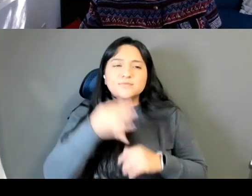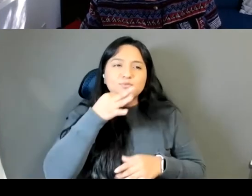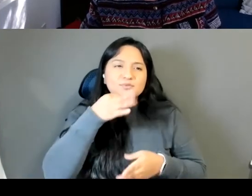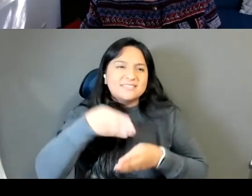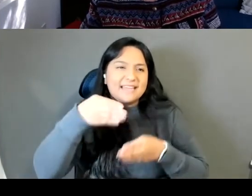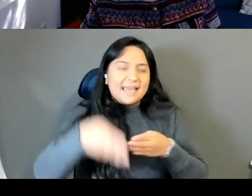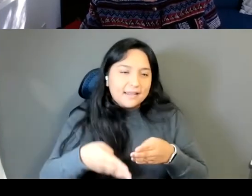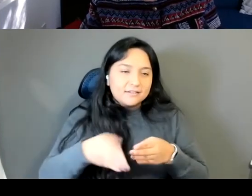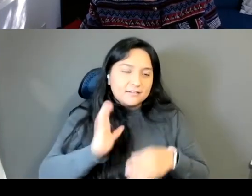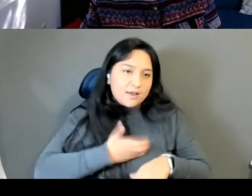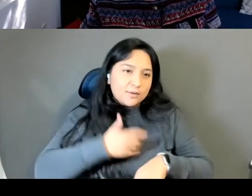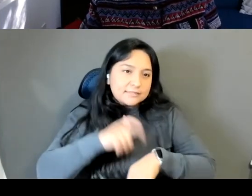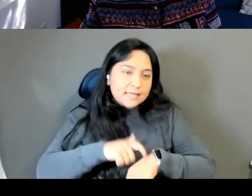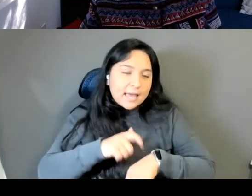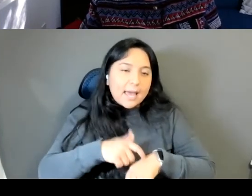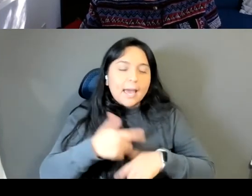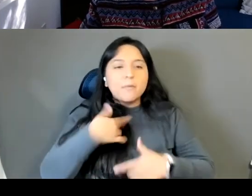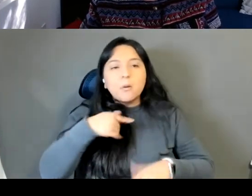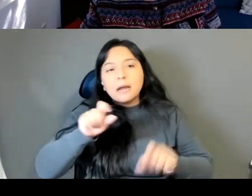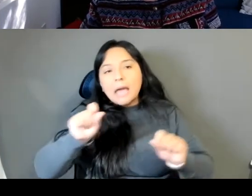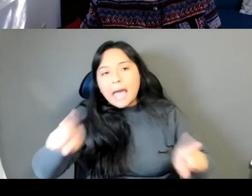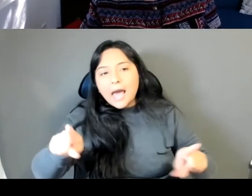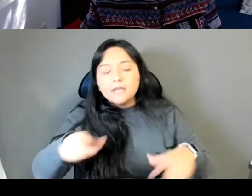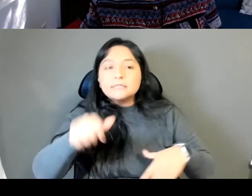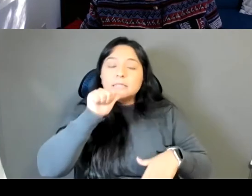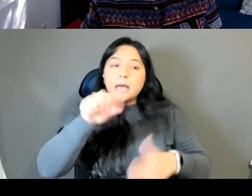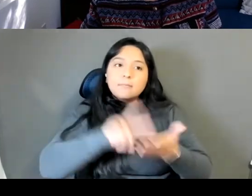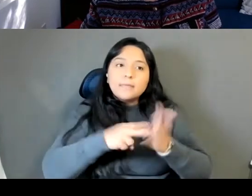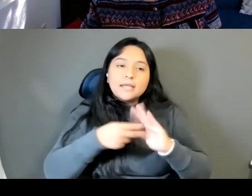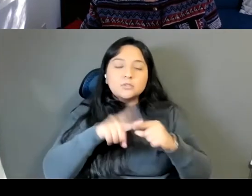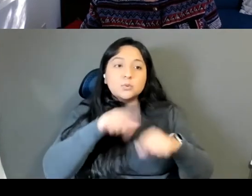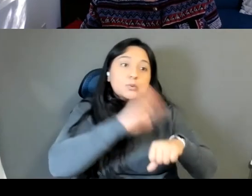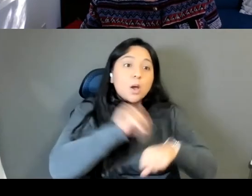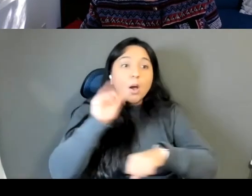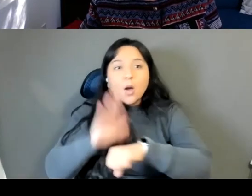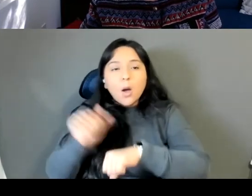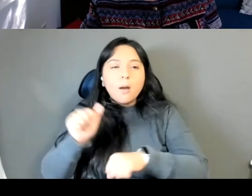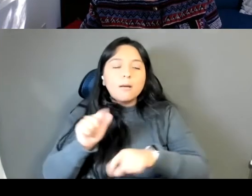you know, not to put either of you on the spot, but I wanted to see if there any questions either of you had for each other.